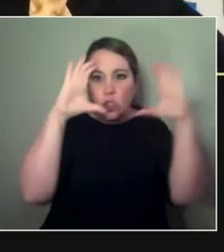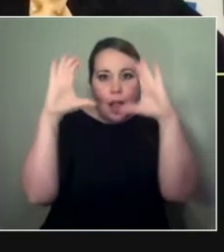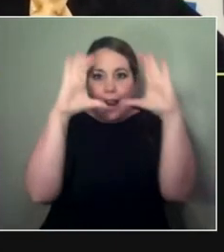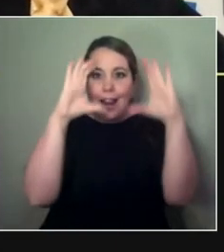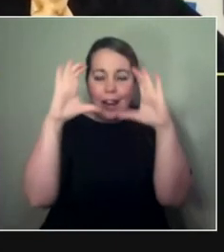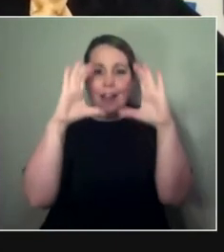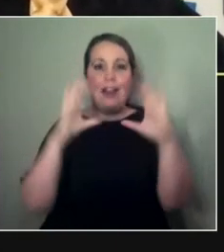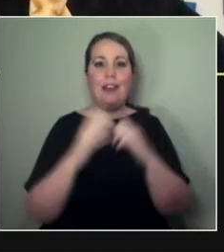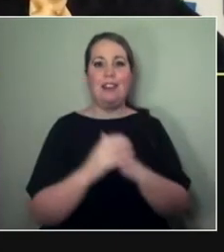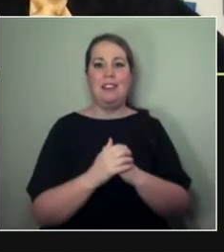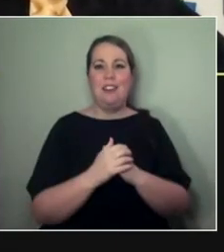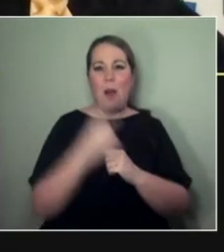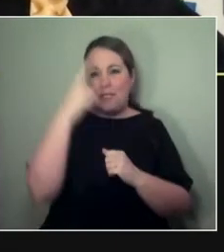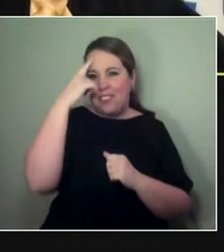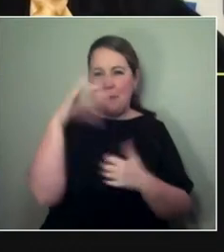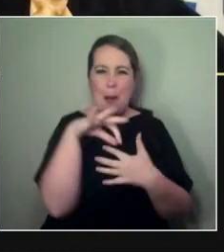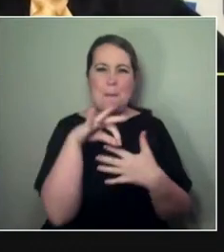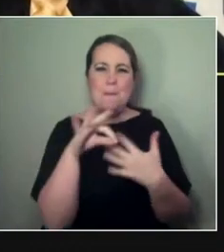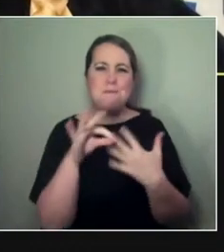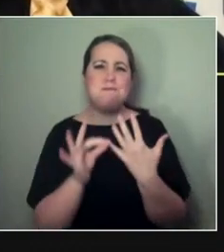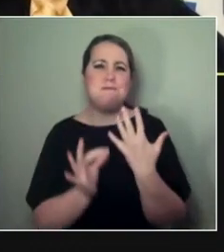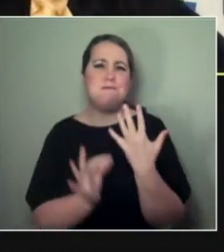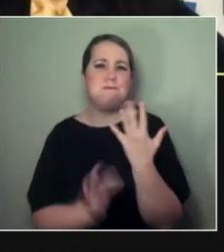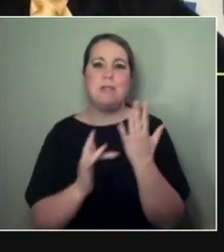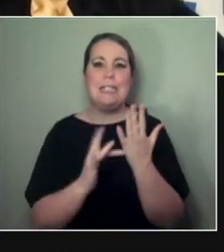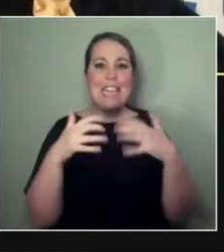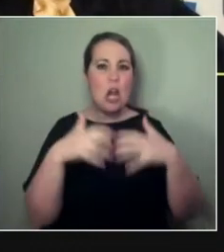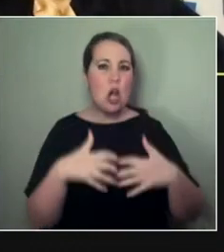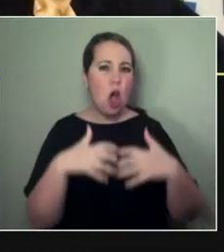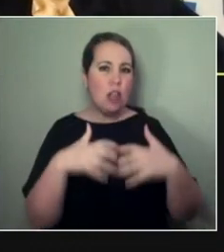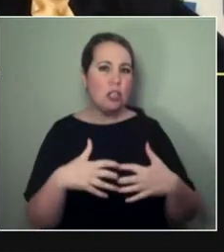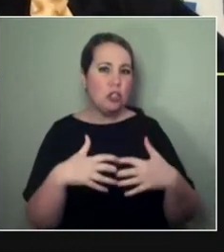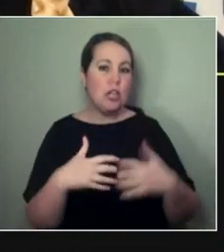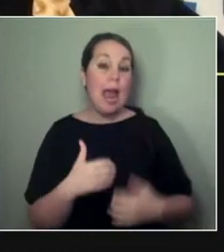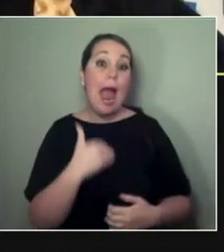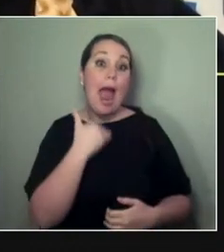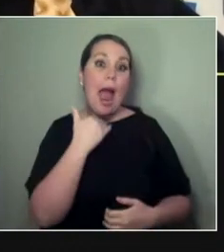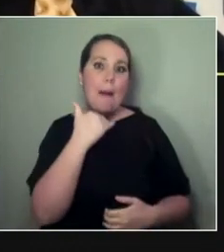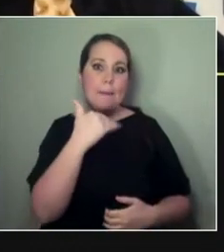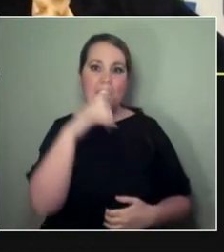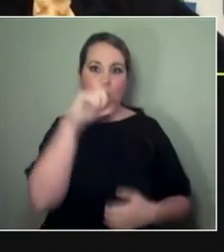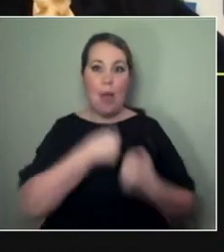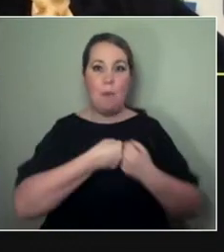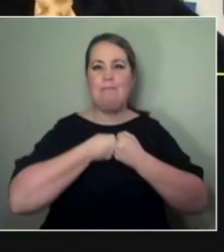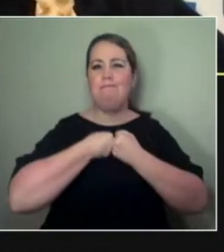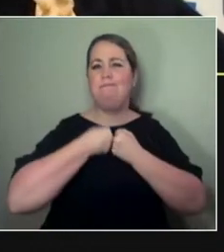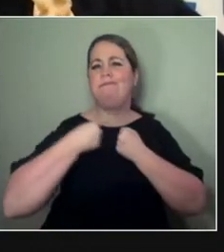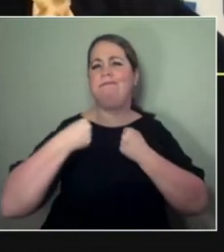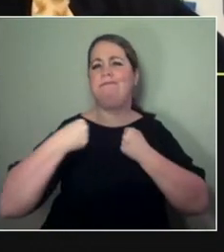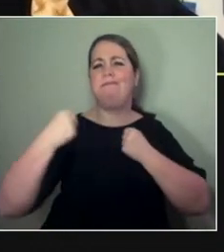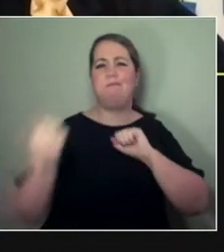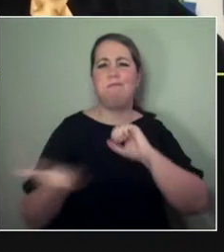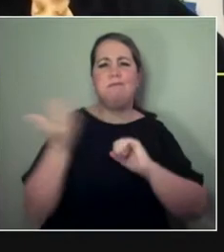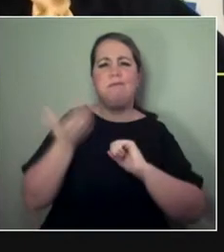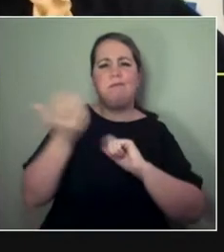that are doing amazing stuff, but how far can it really go? Do you see anything on the horizon